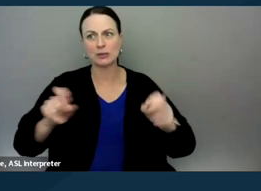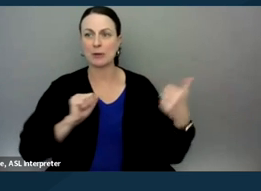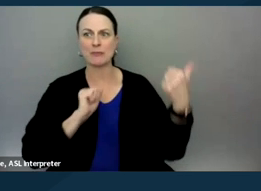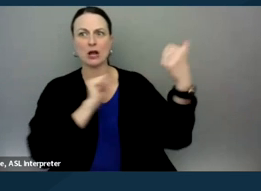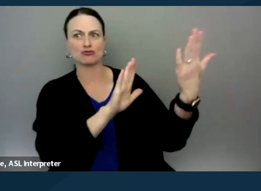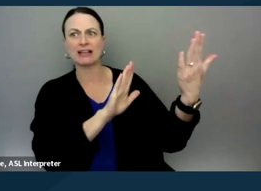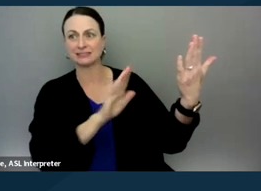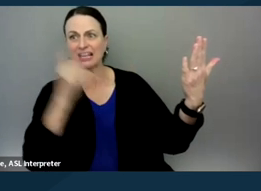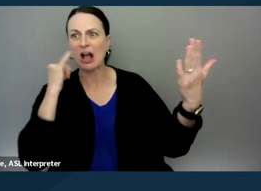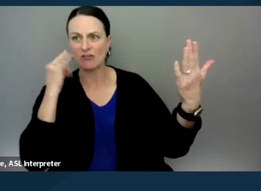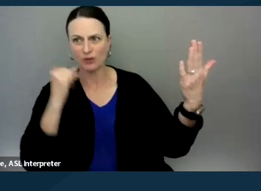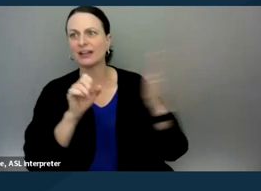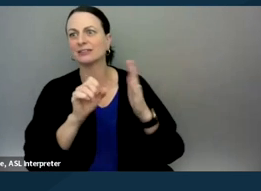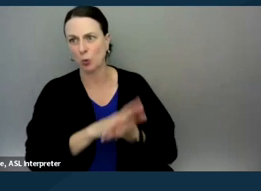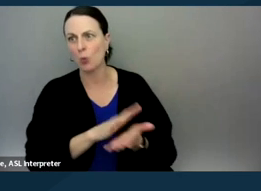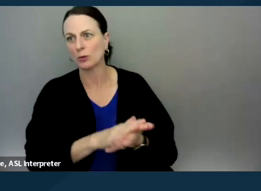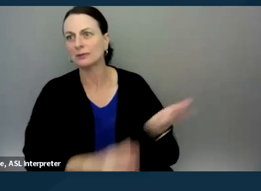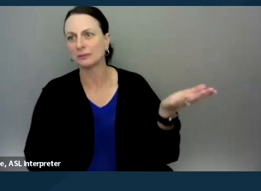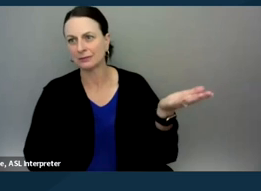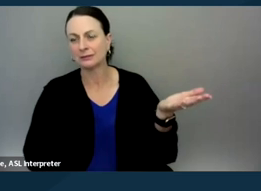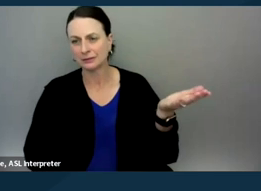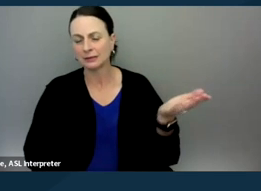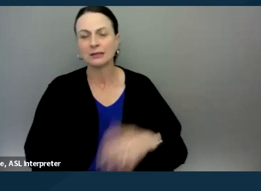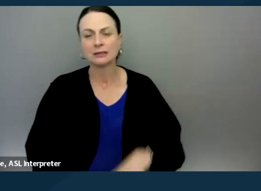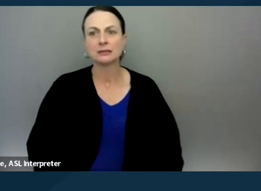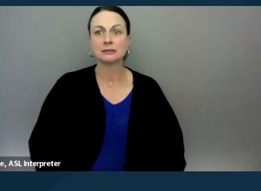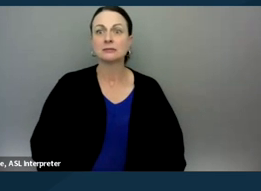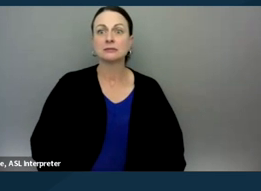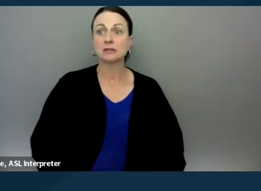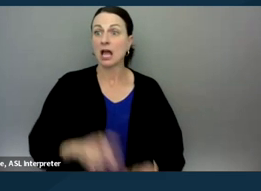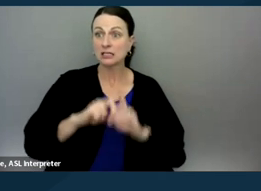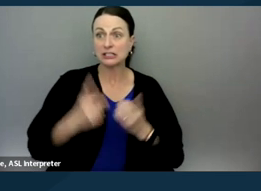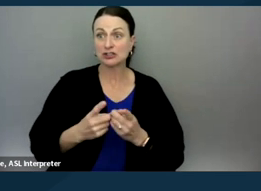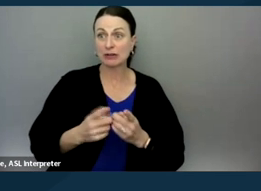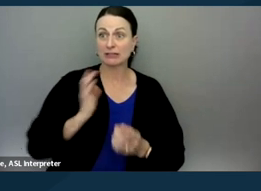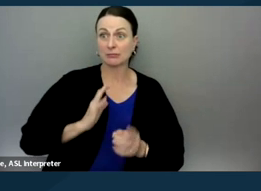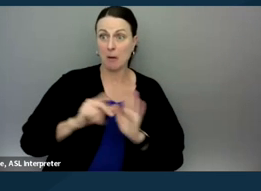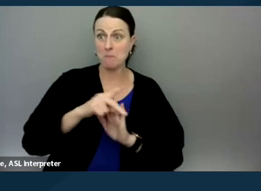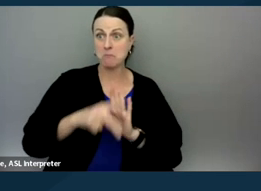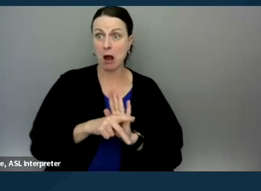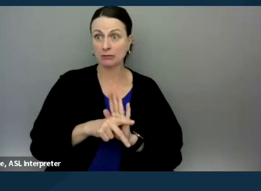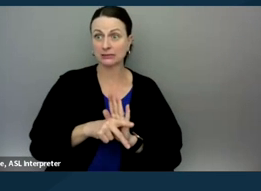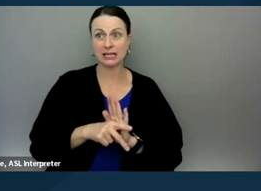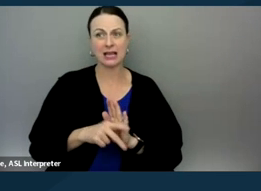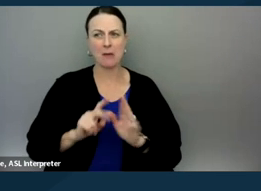And where the district really had a policy at the time and people inside the district were,